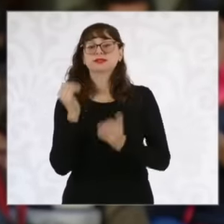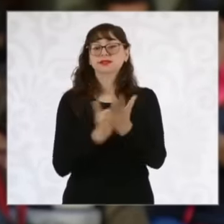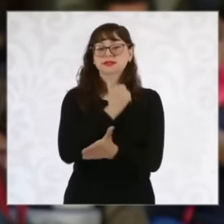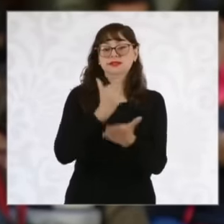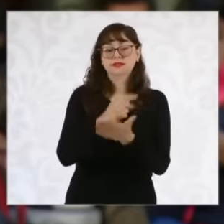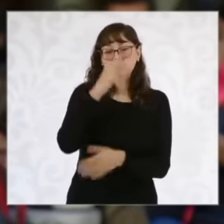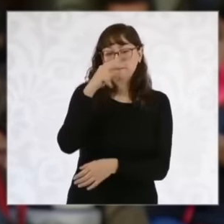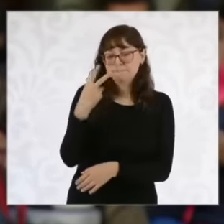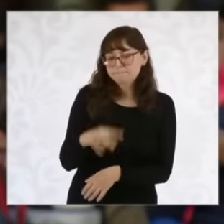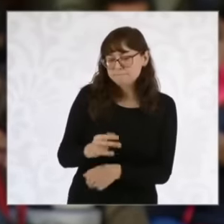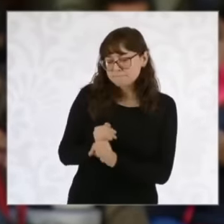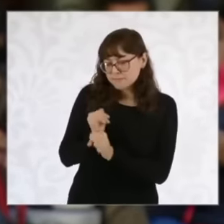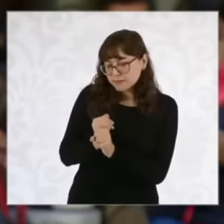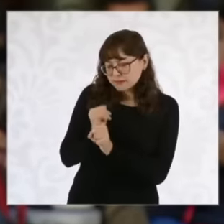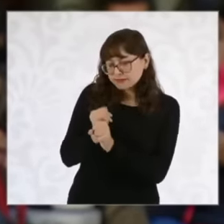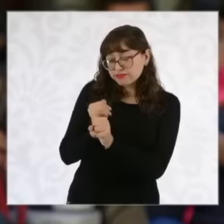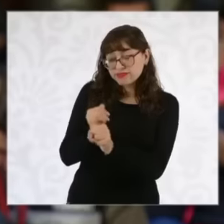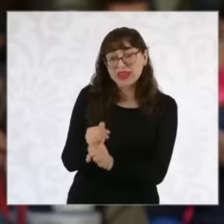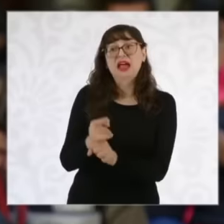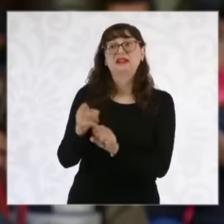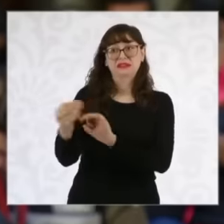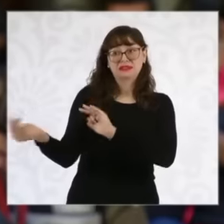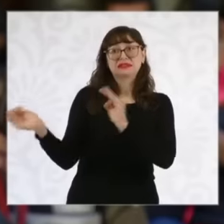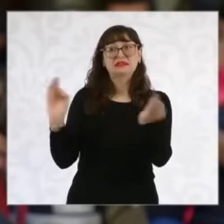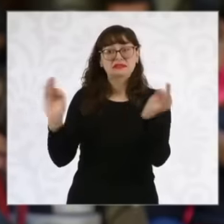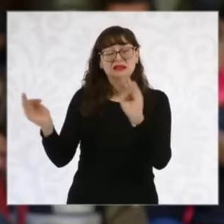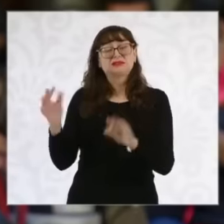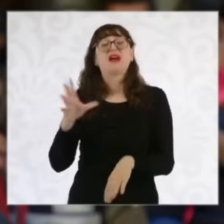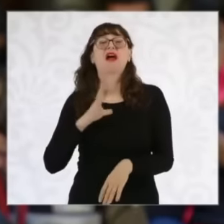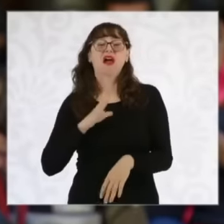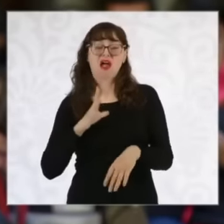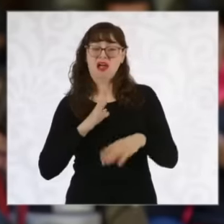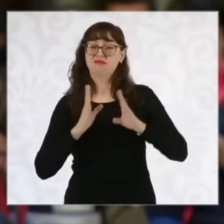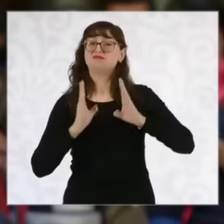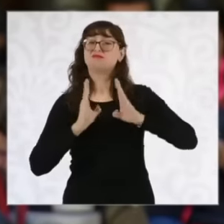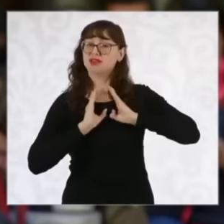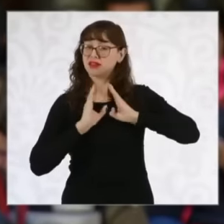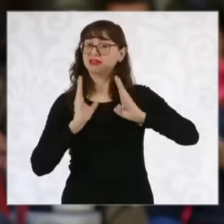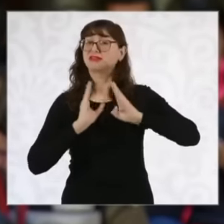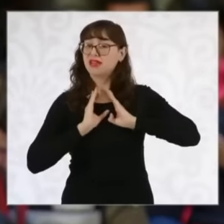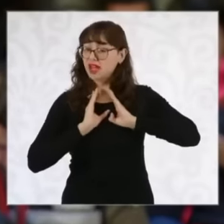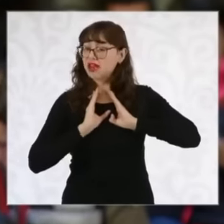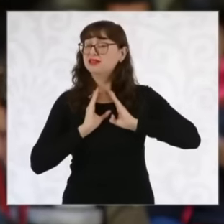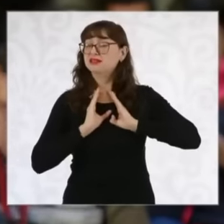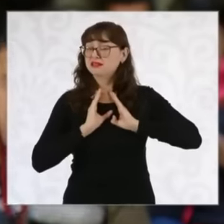the presence of members of the Mexican intelligence army, it was also possible to prove that